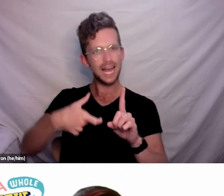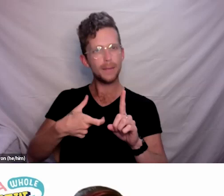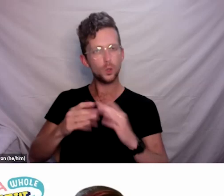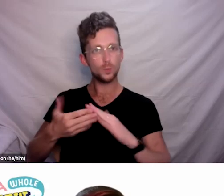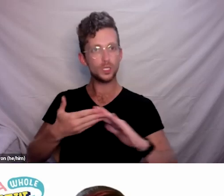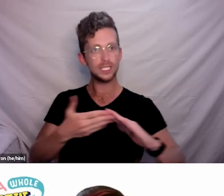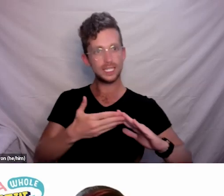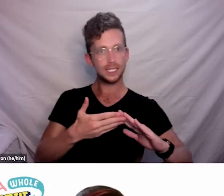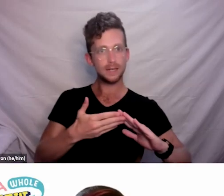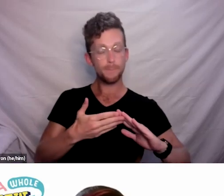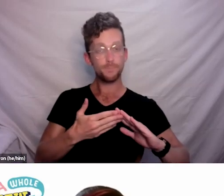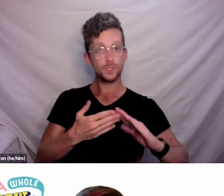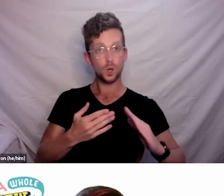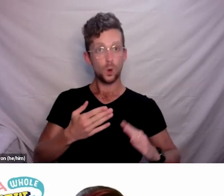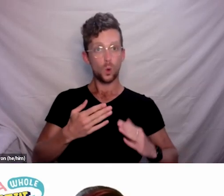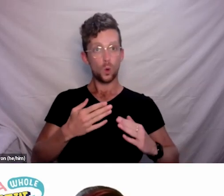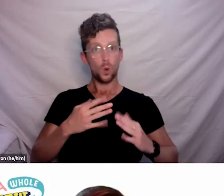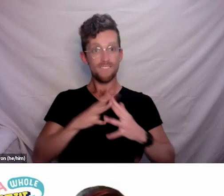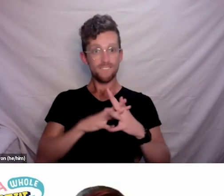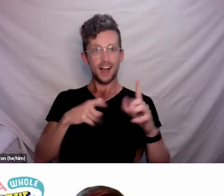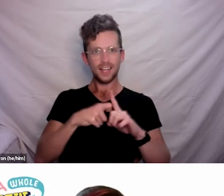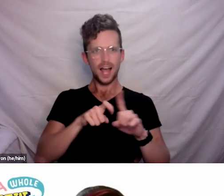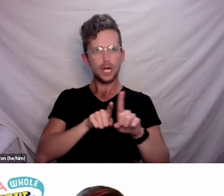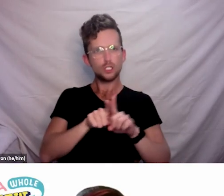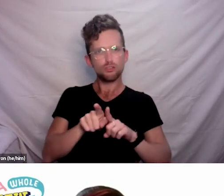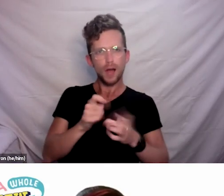or working with agencies to help them address those gaps.